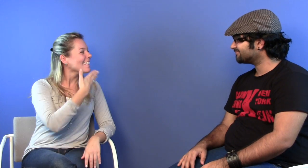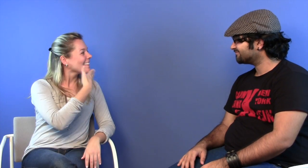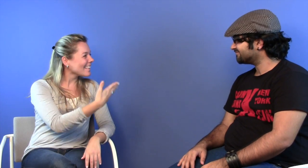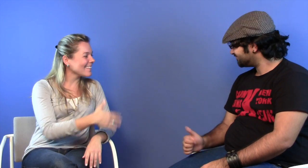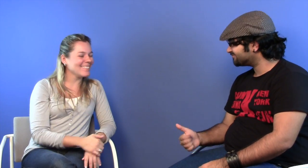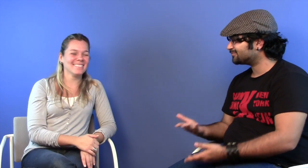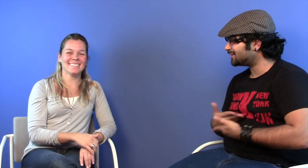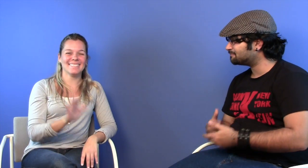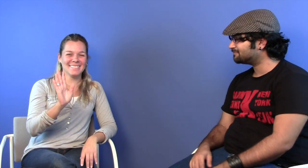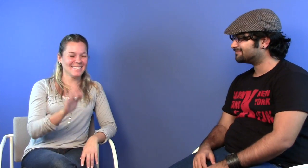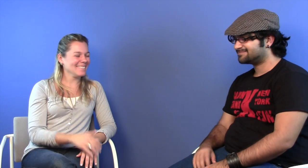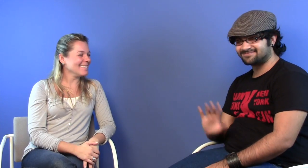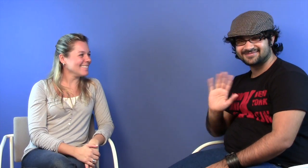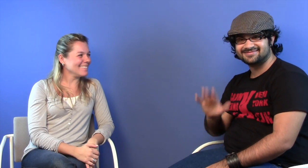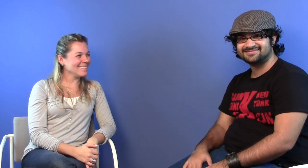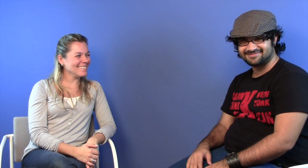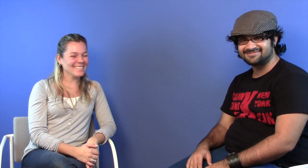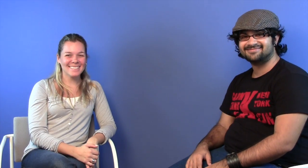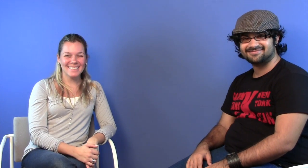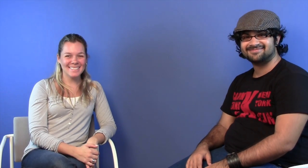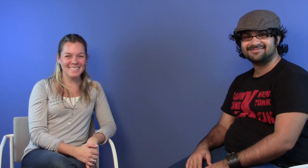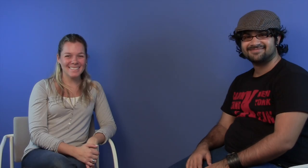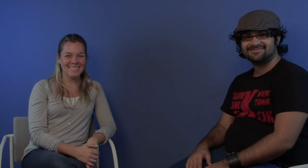Thank you. Welcome. Bye.